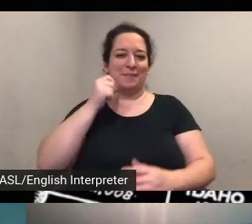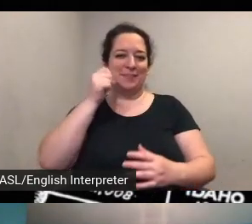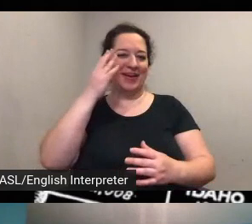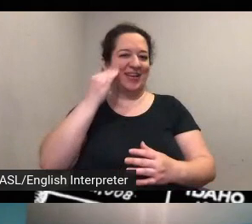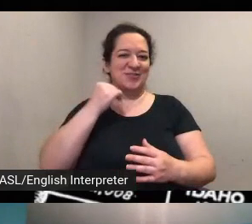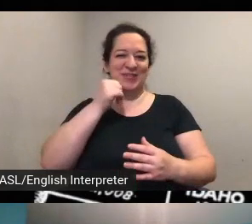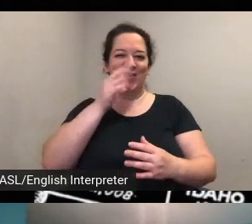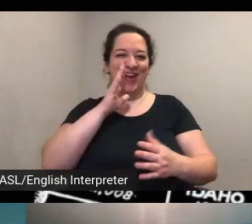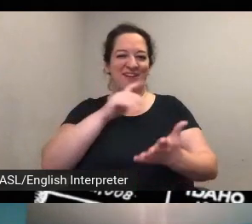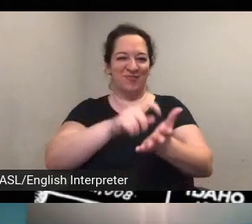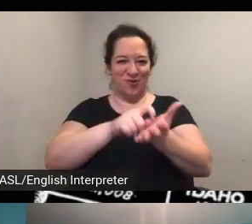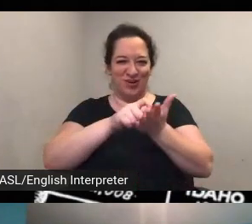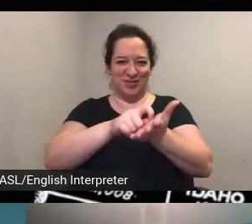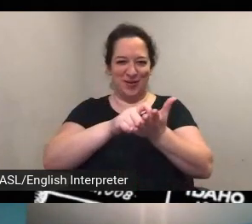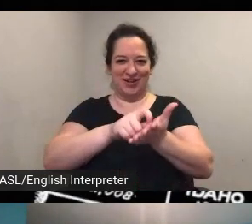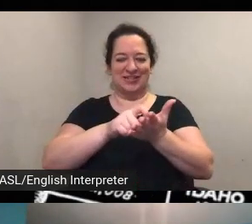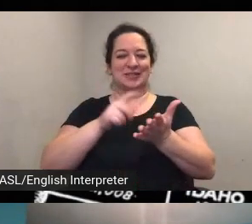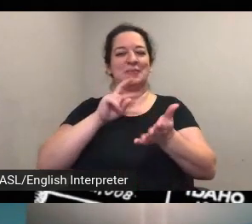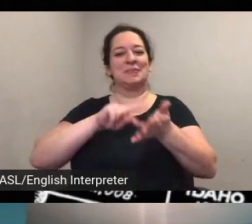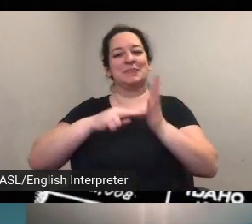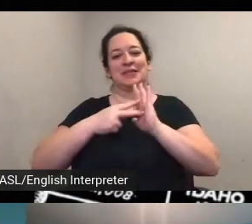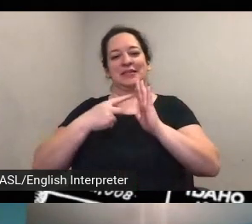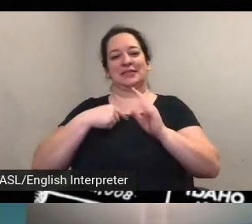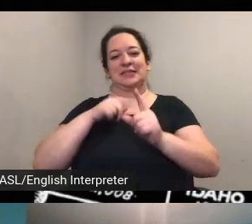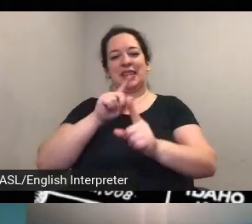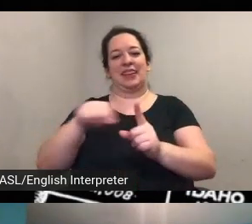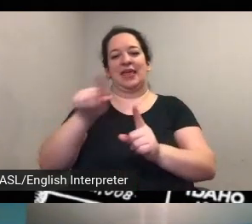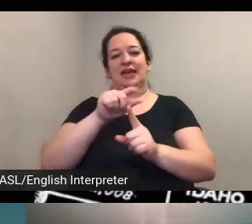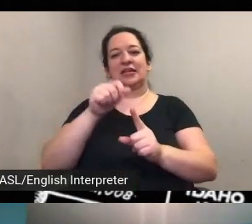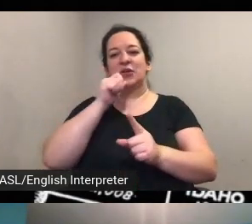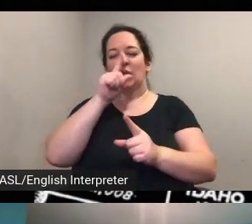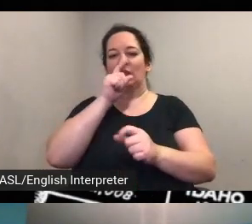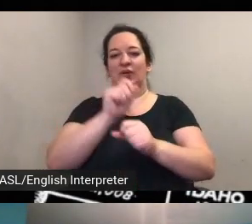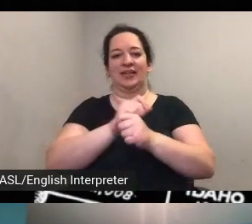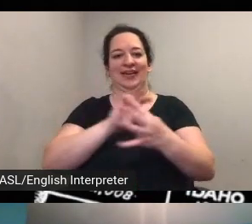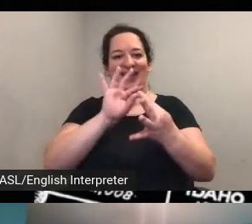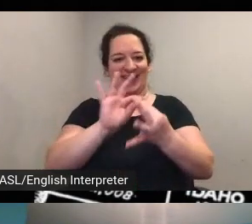don't they don't really um connect well uh to